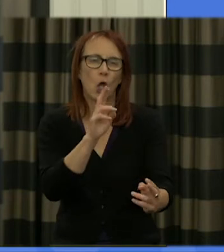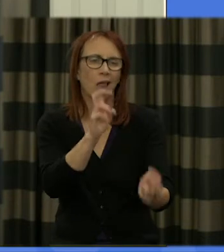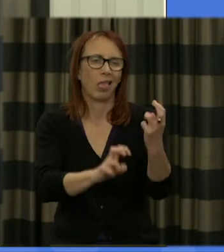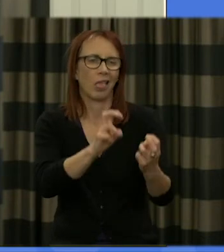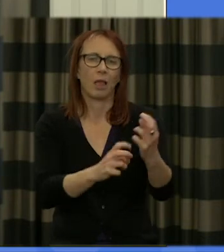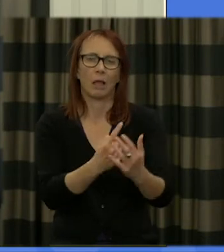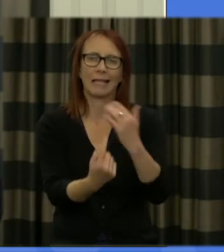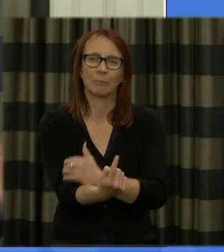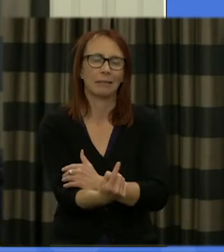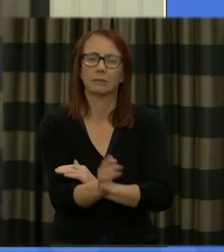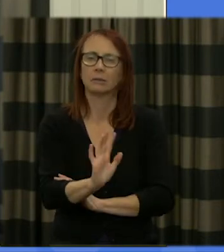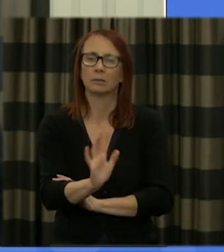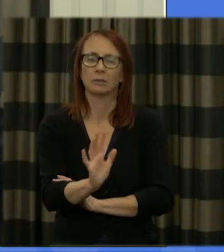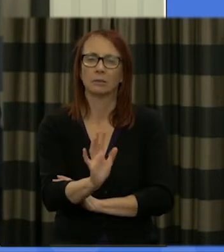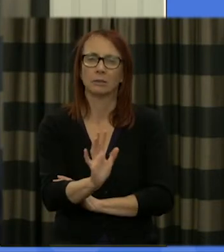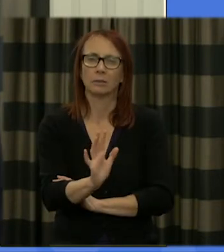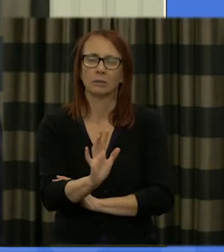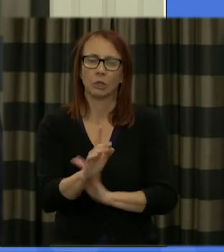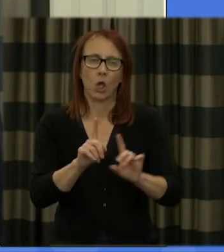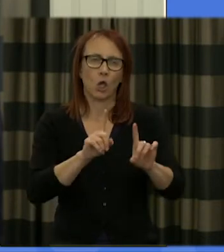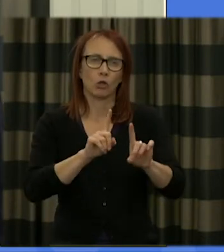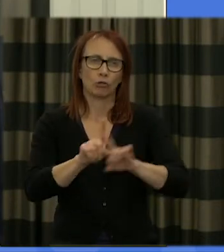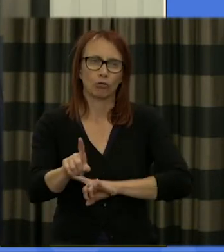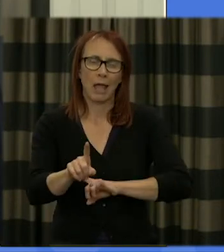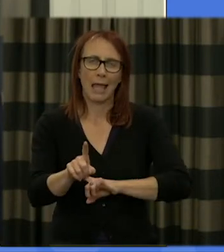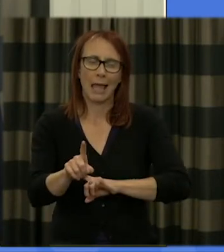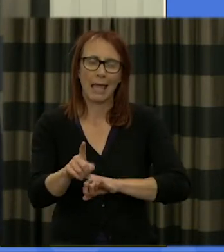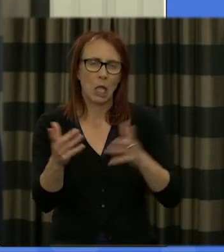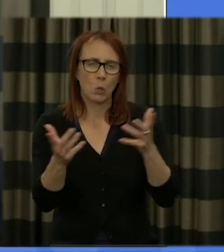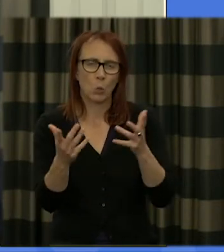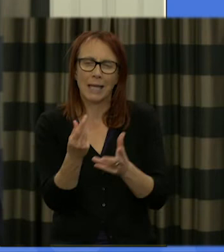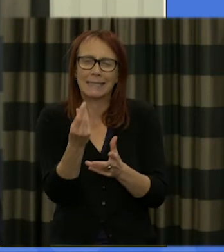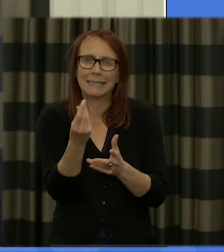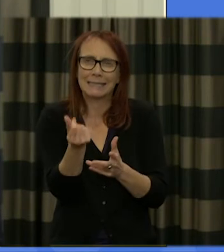more Union to see we can find where the areas of common ground might be to ask